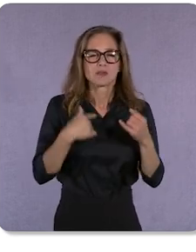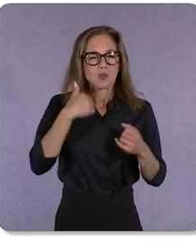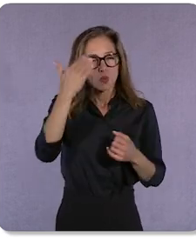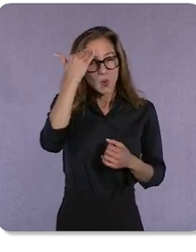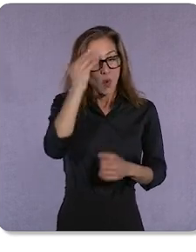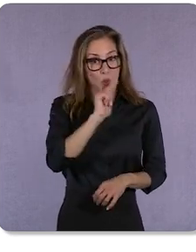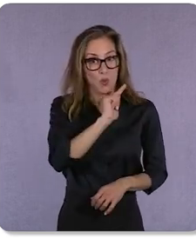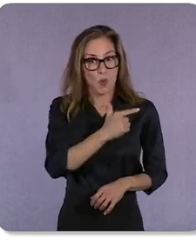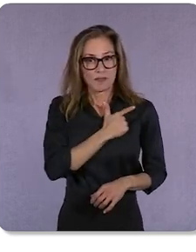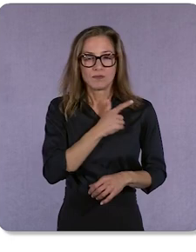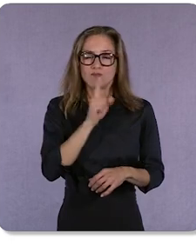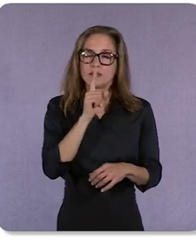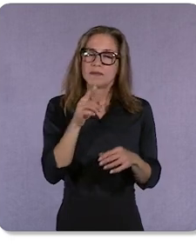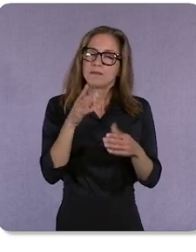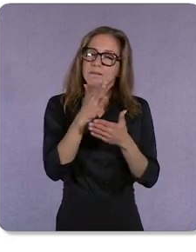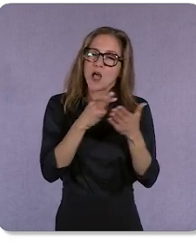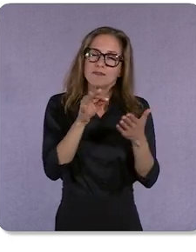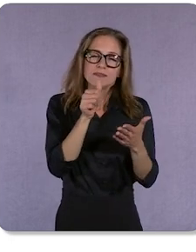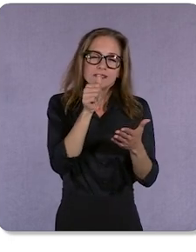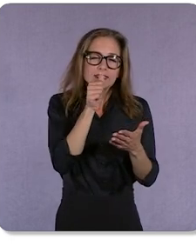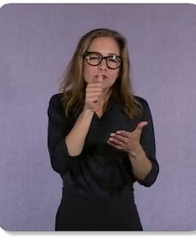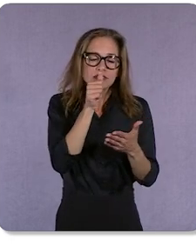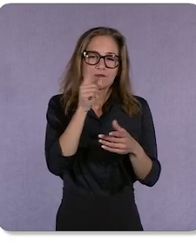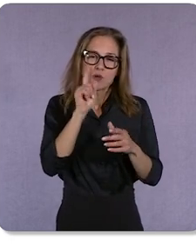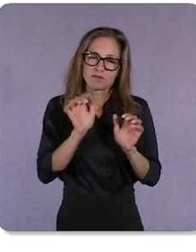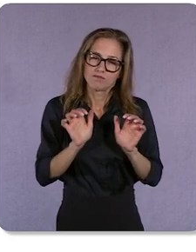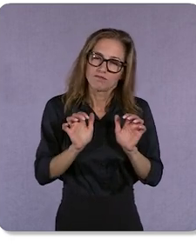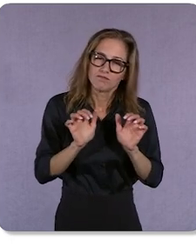the secret sauce for driving long standing growth and profitability.